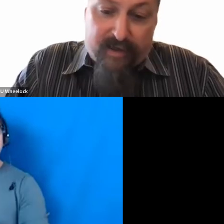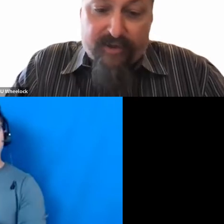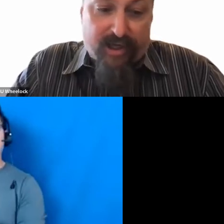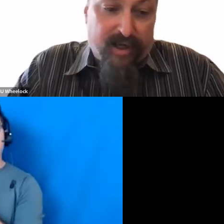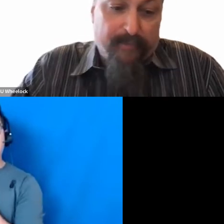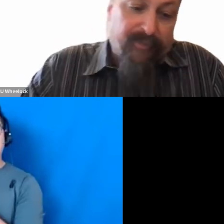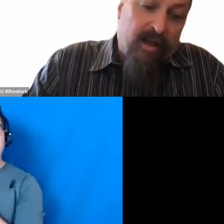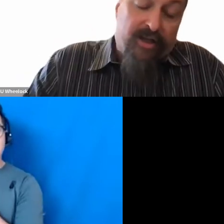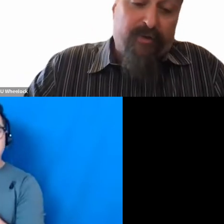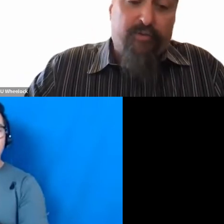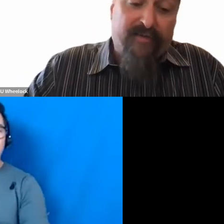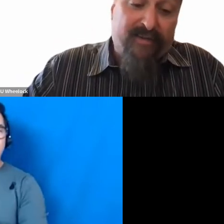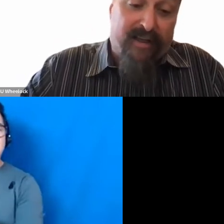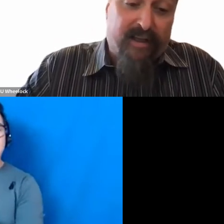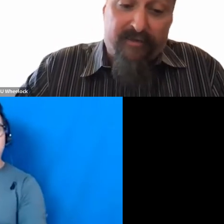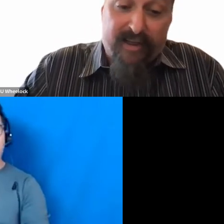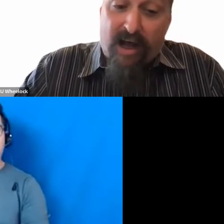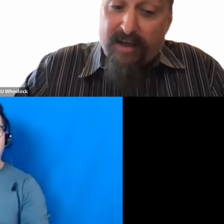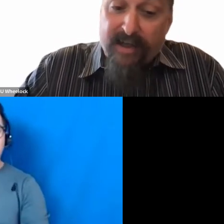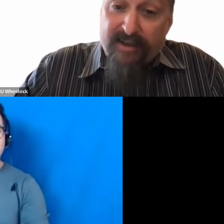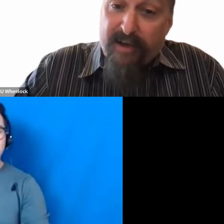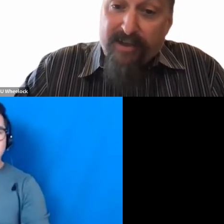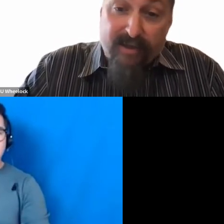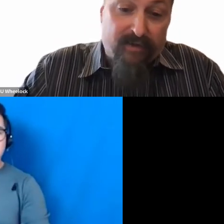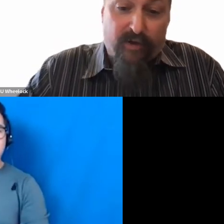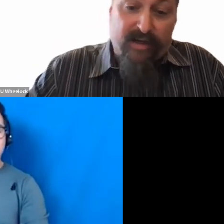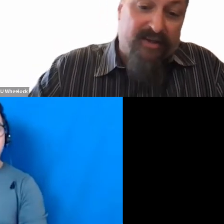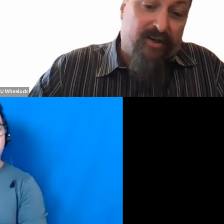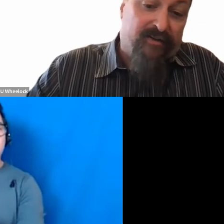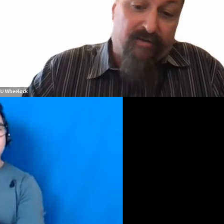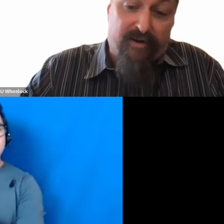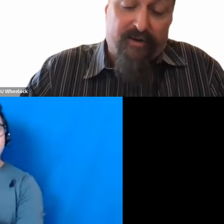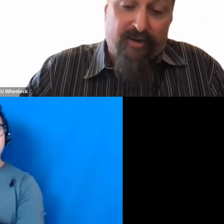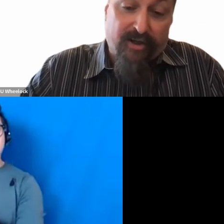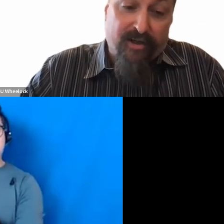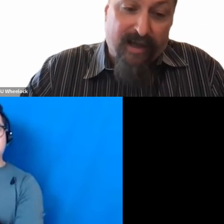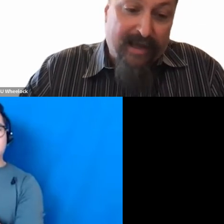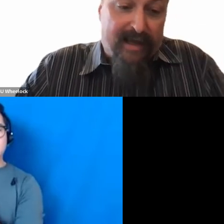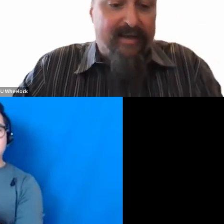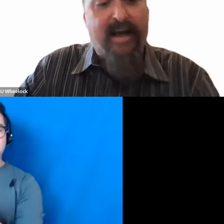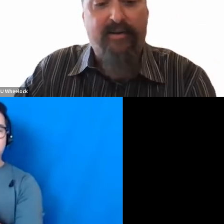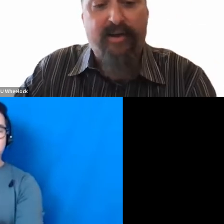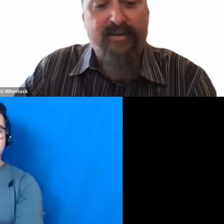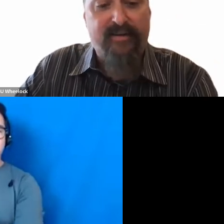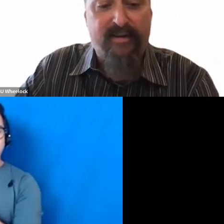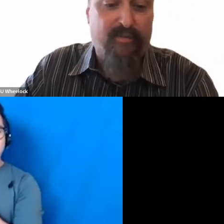Virginia. She was previously a Content Specialist for the National Center on Instruction and a Technical Assistance